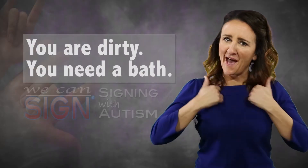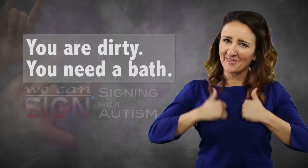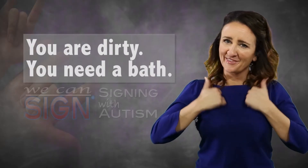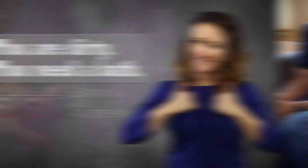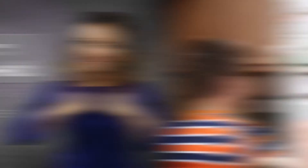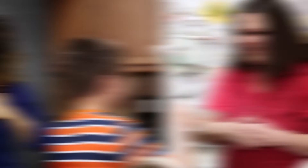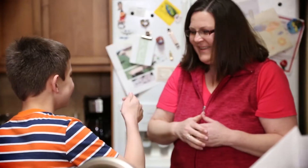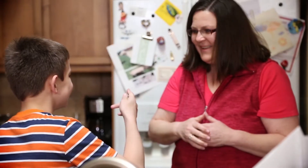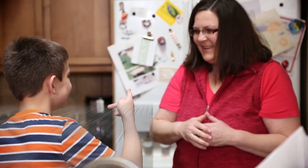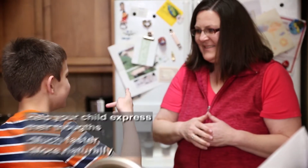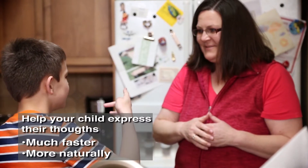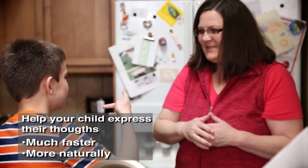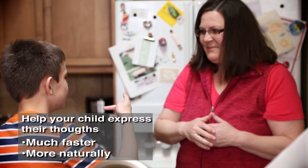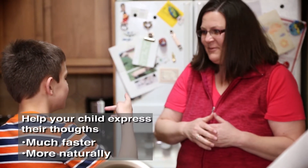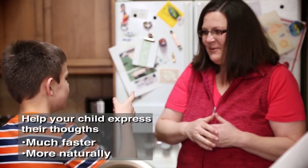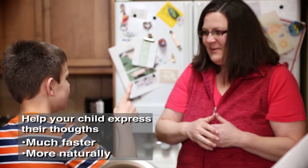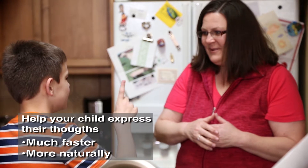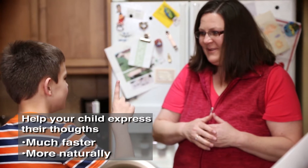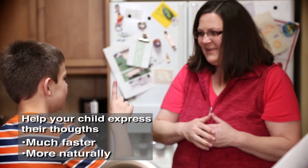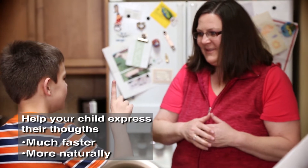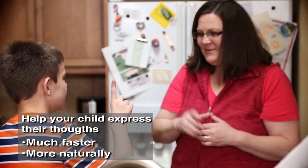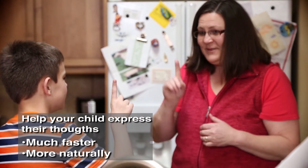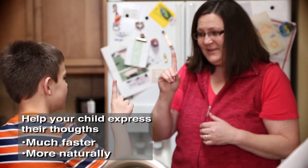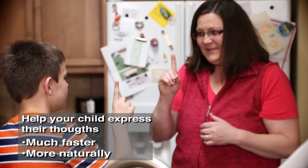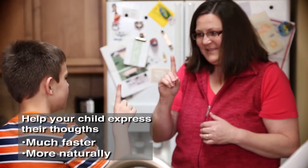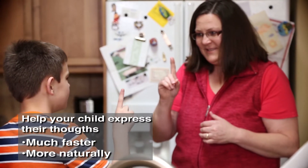child communicate in the classroom. Signing with Autism will help your child